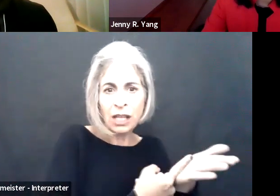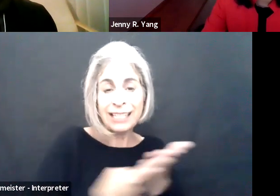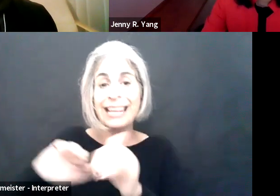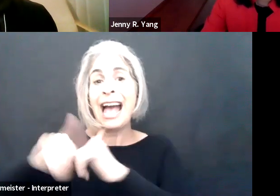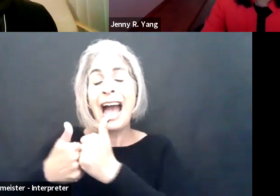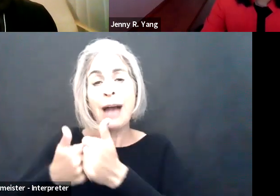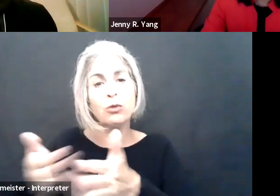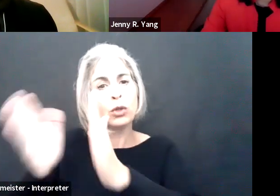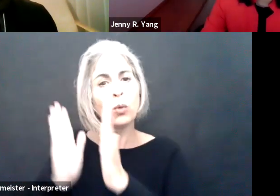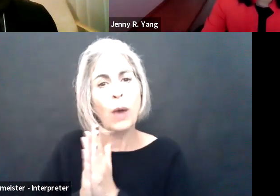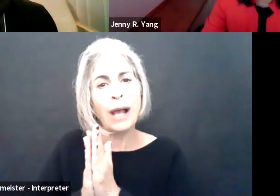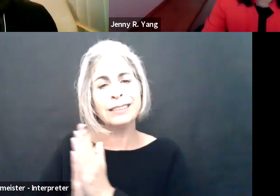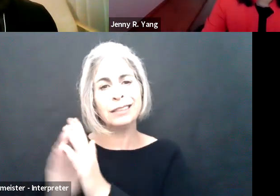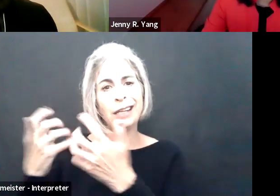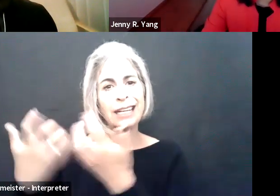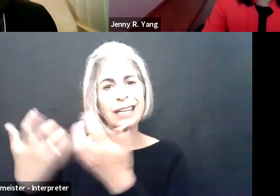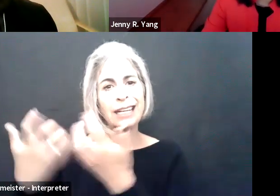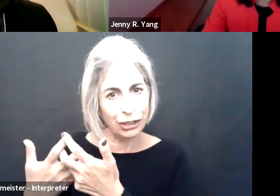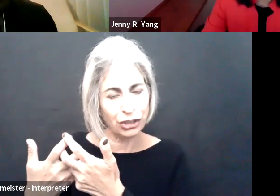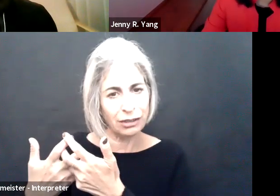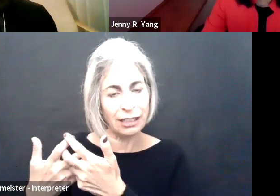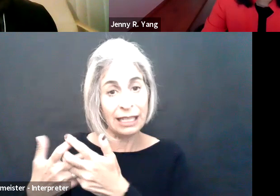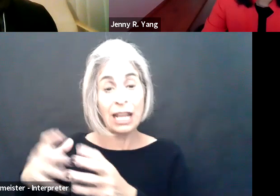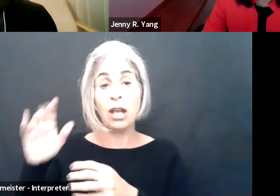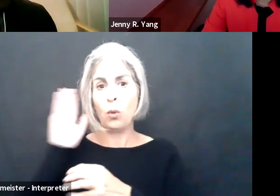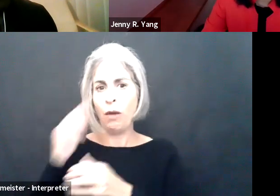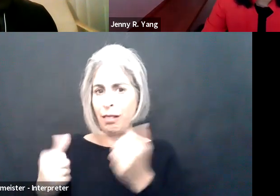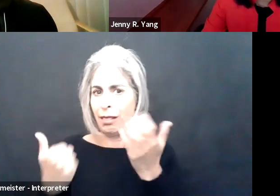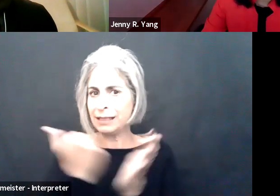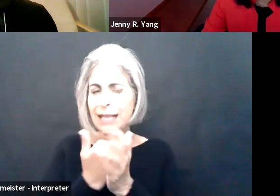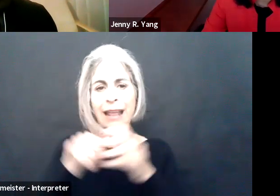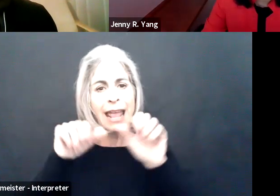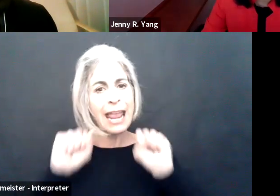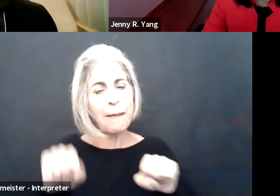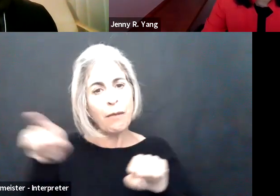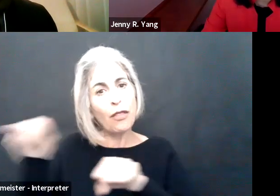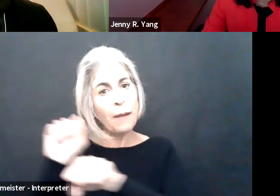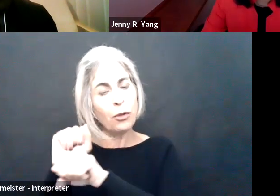disability by discussing with the employee how to request an accommodation, how this requested